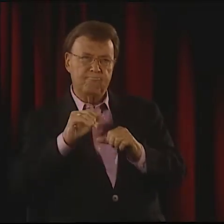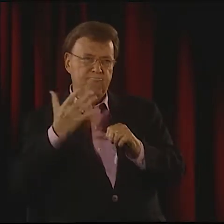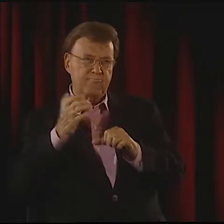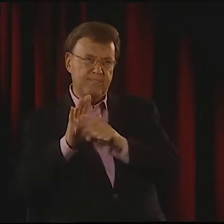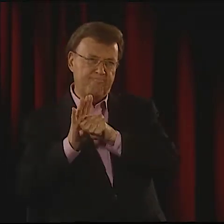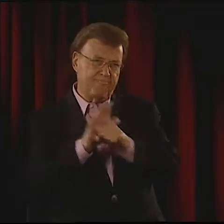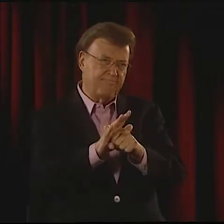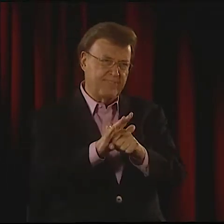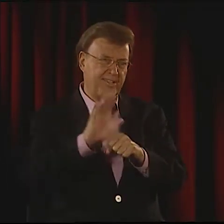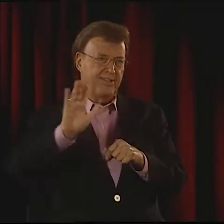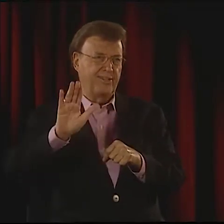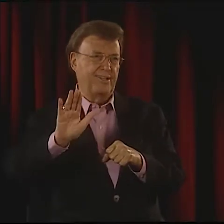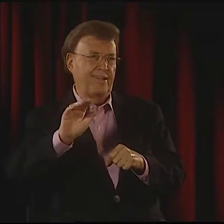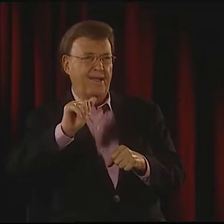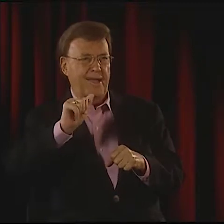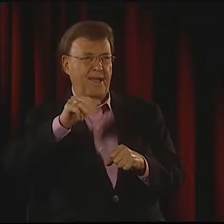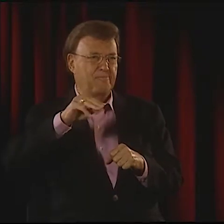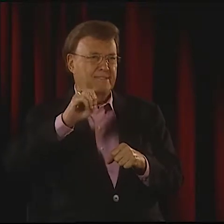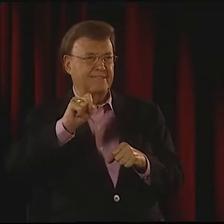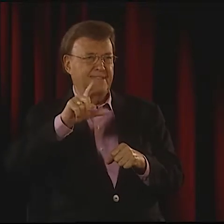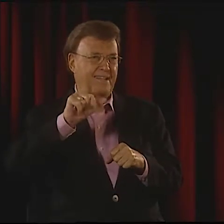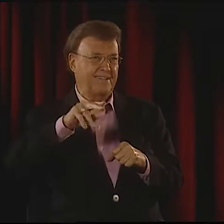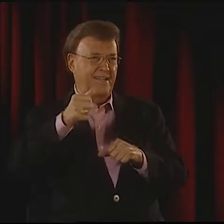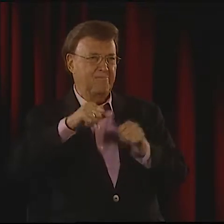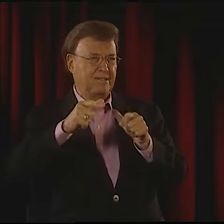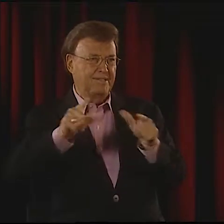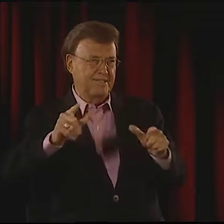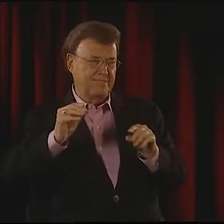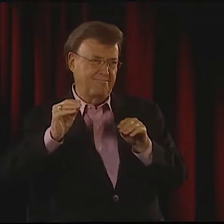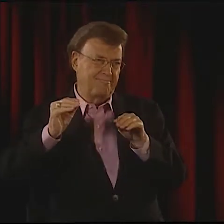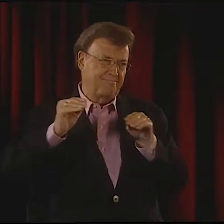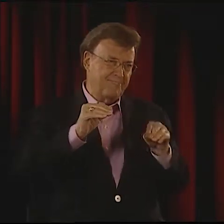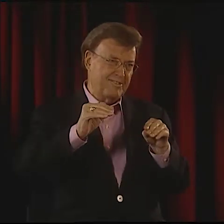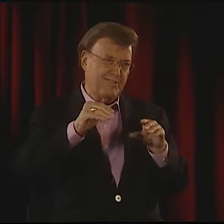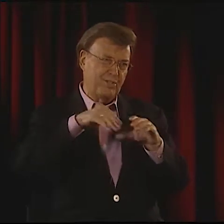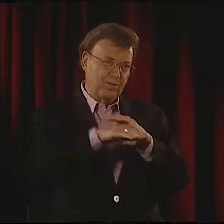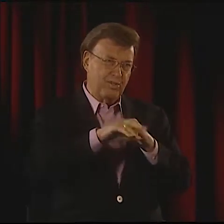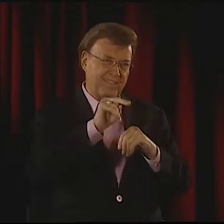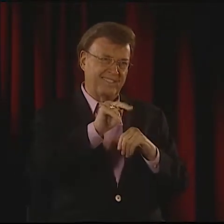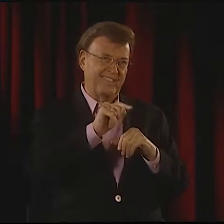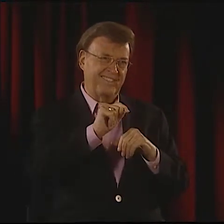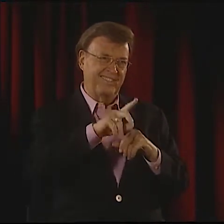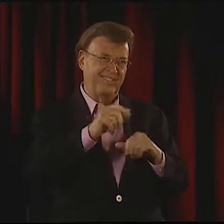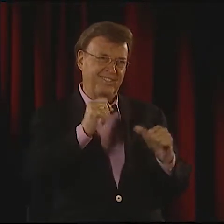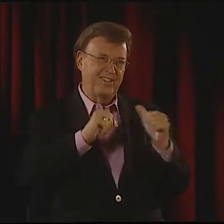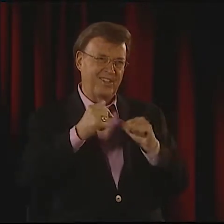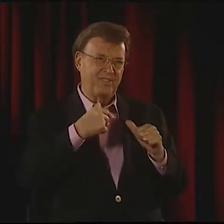"TO TRY AND FORCE THE THINGS INTO A BETTER SORT OF RENDITION OF SIGN LANGUAGE."